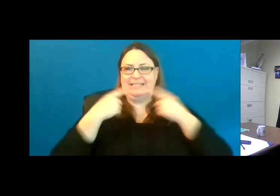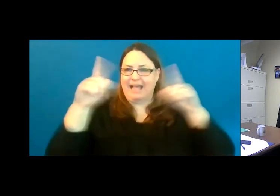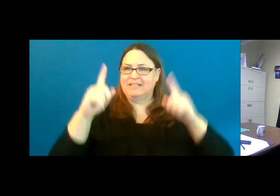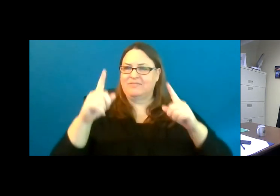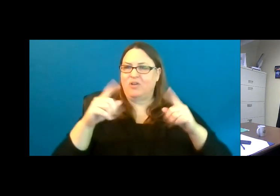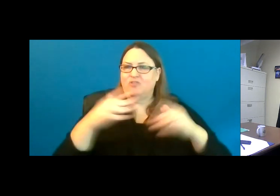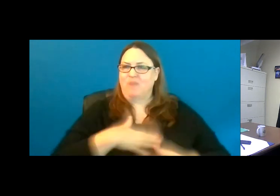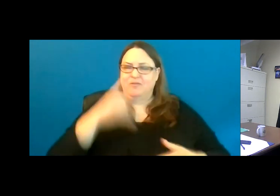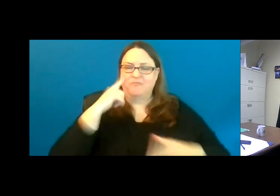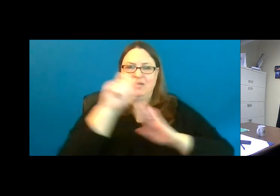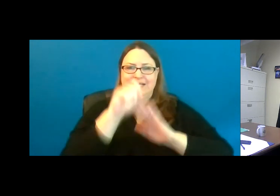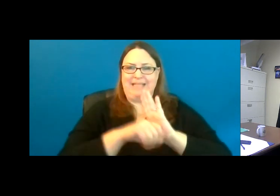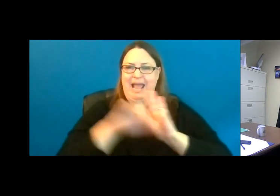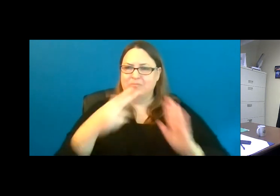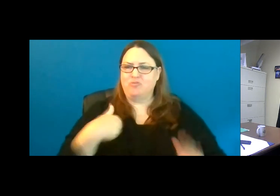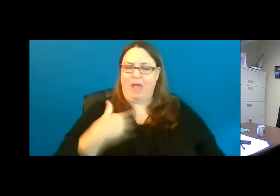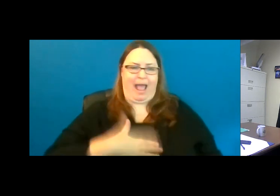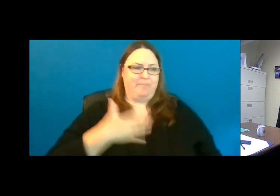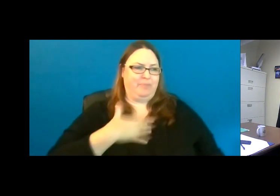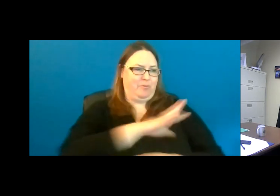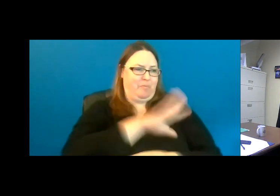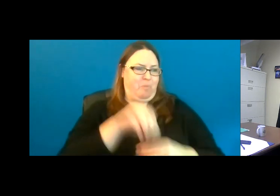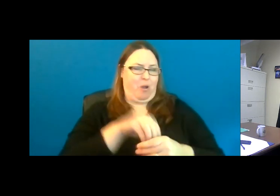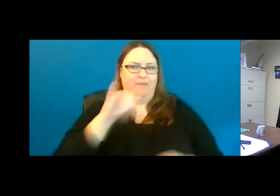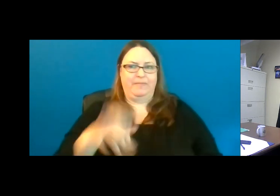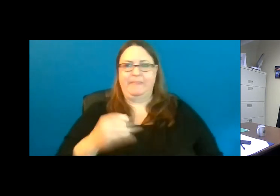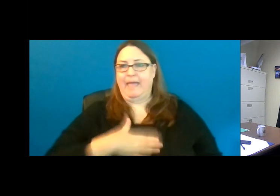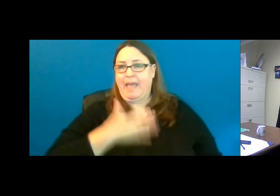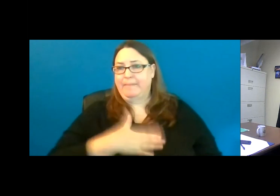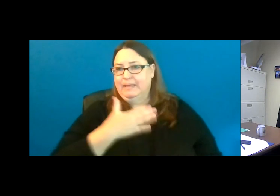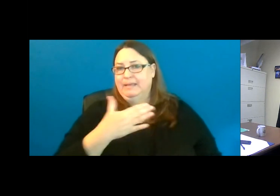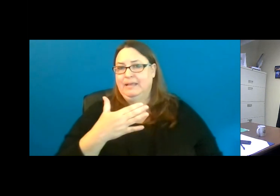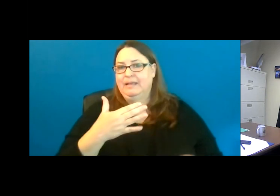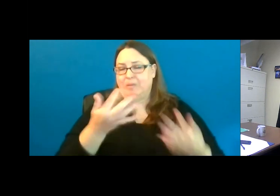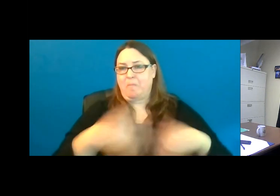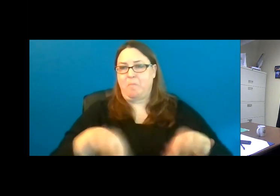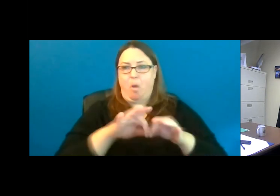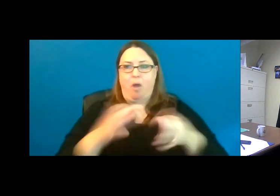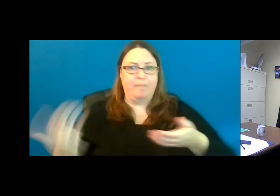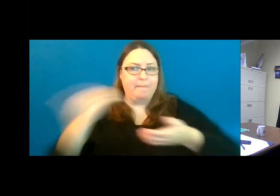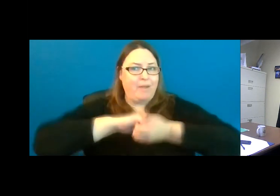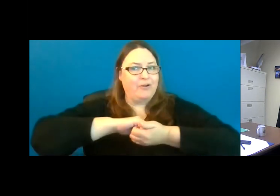We’re just so happy to be a part of that and happy to be an important partner in this